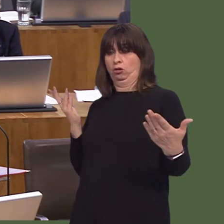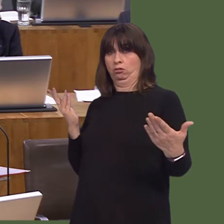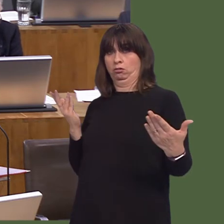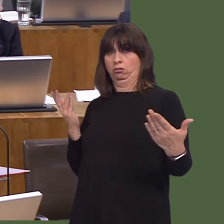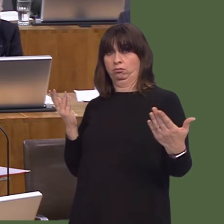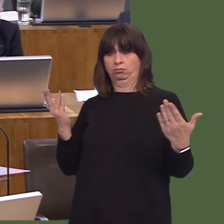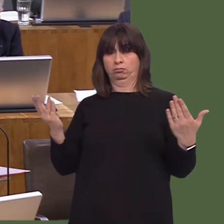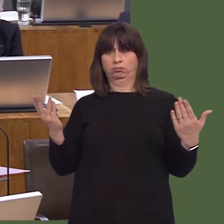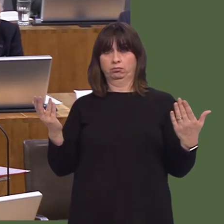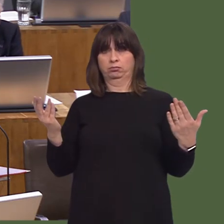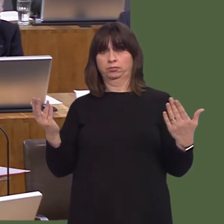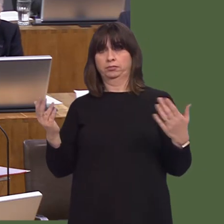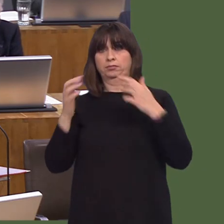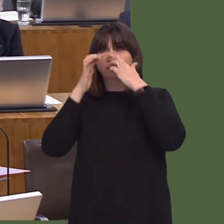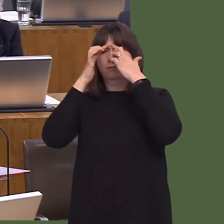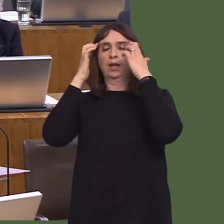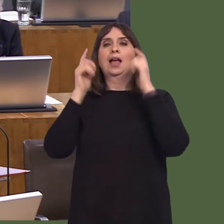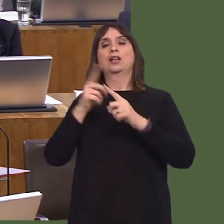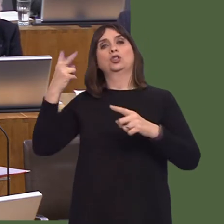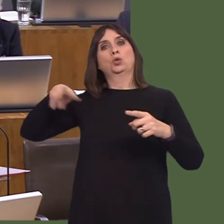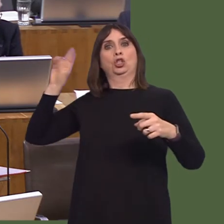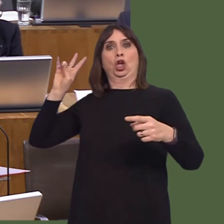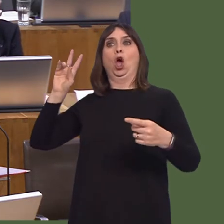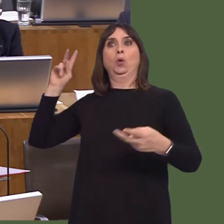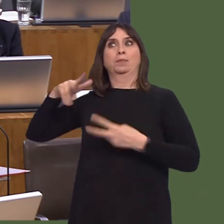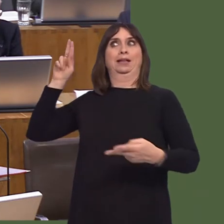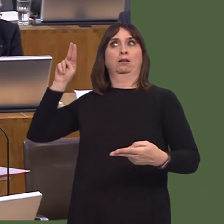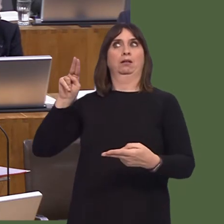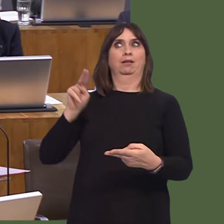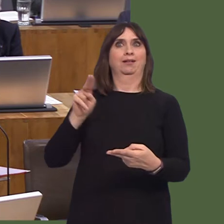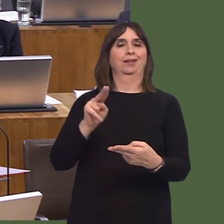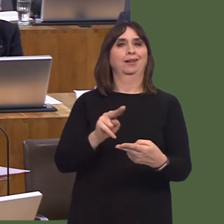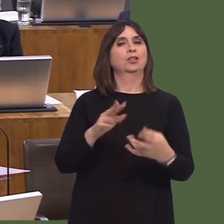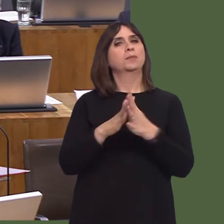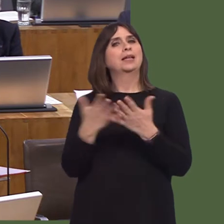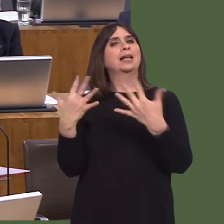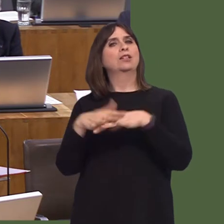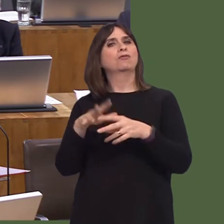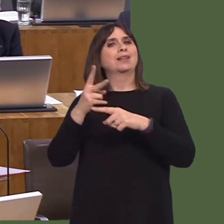Wallich as well, to help people who are homeless to create a fund of money for organisations